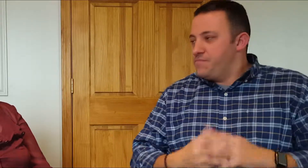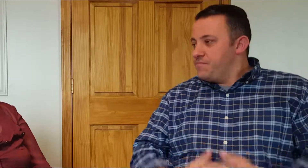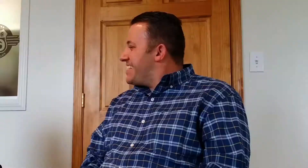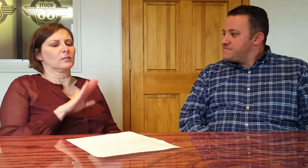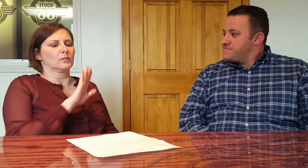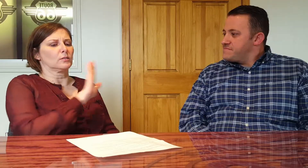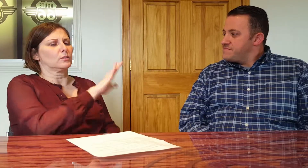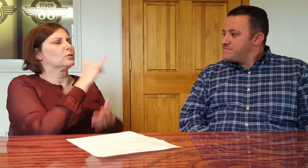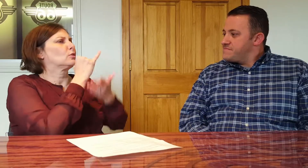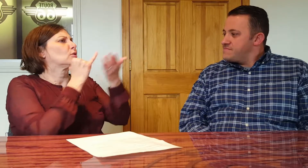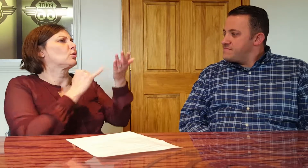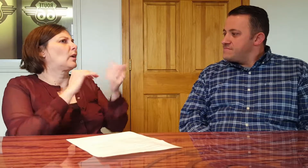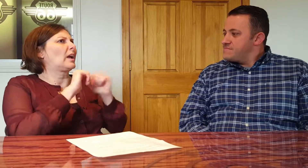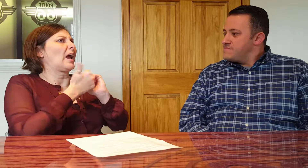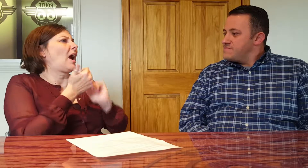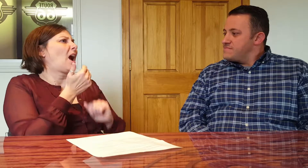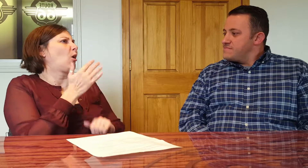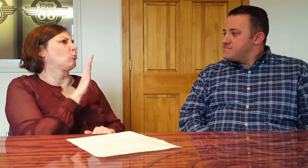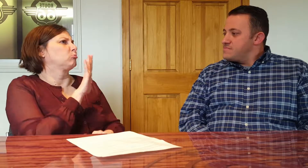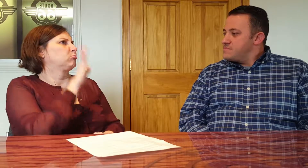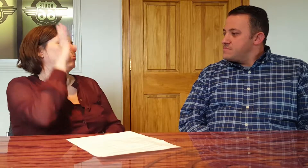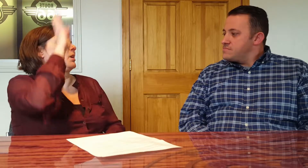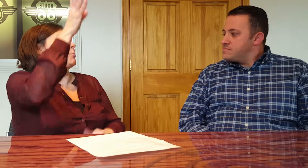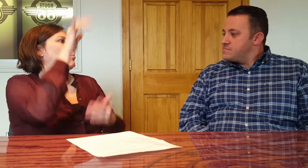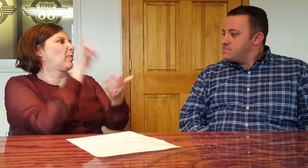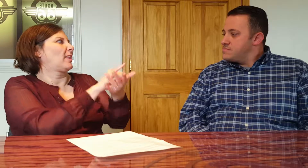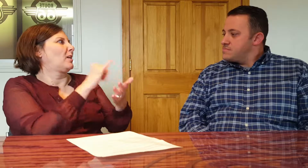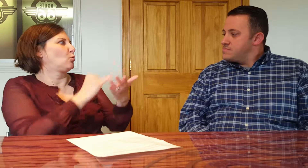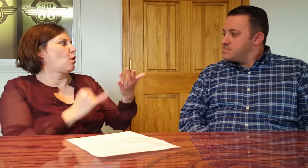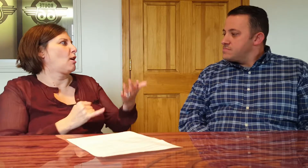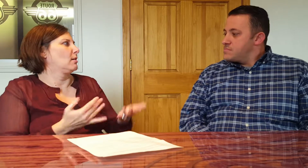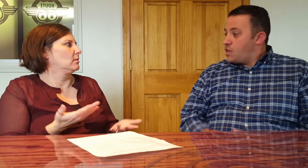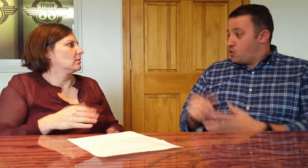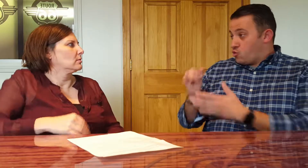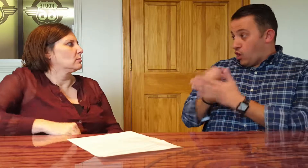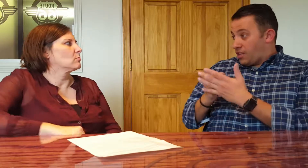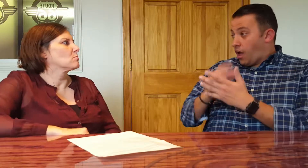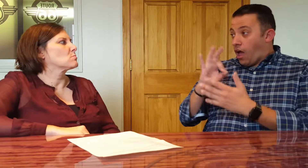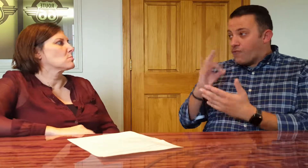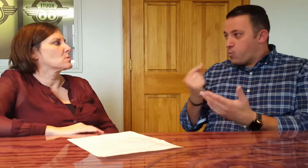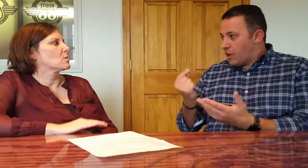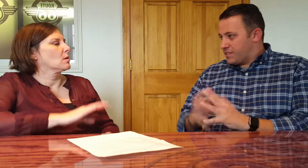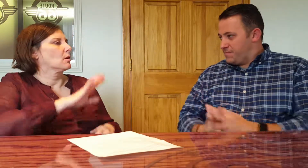How do you come up with your artwork? Art for what?